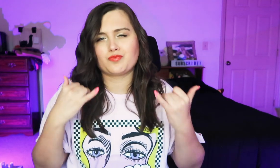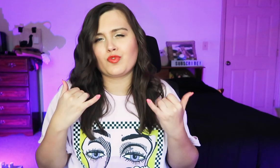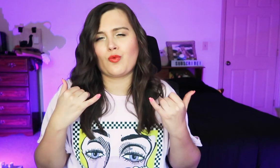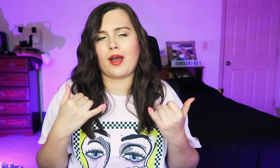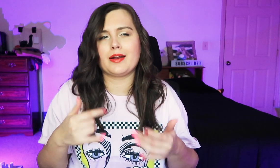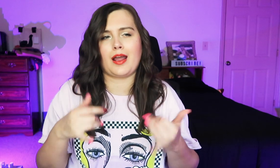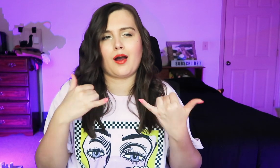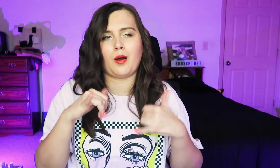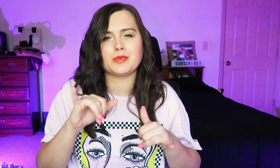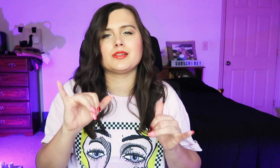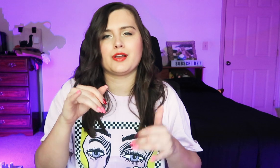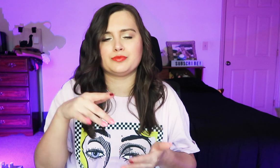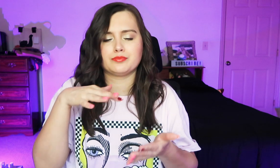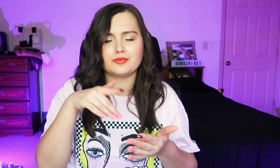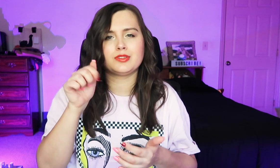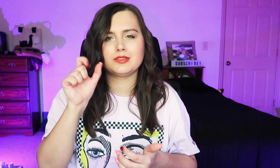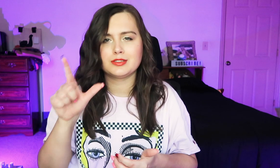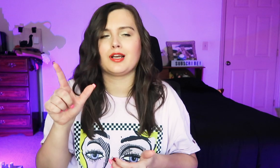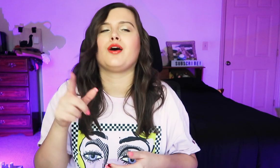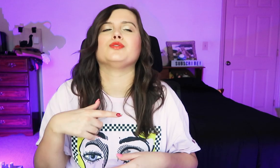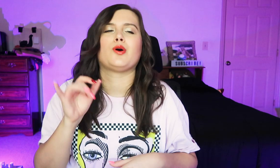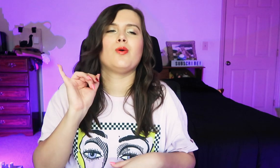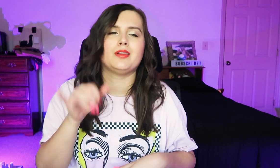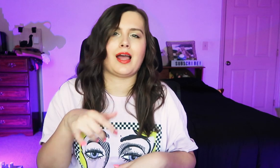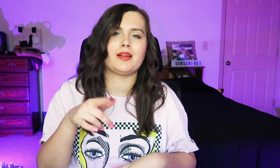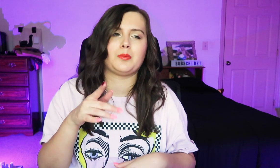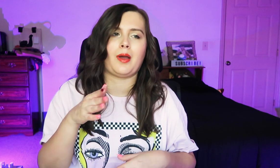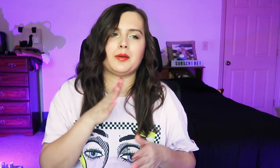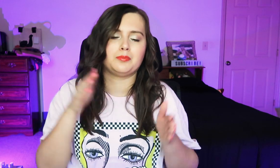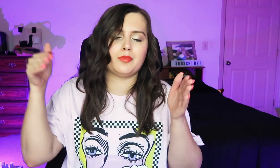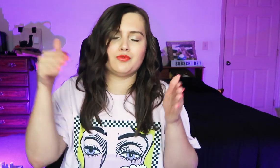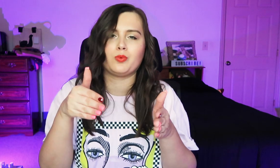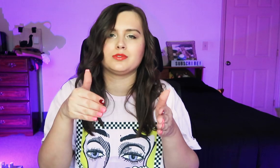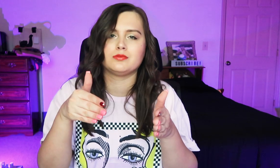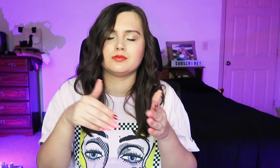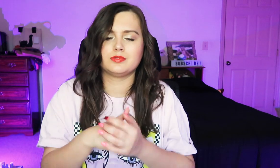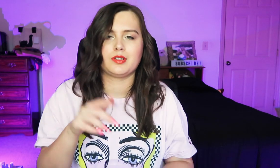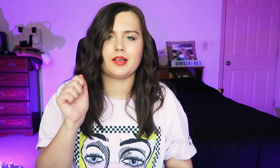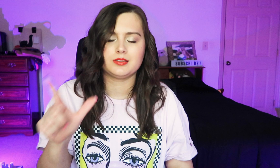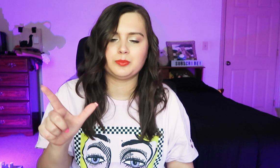Now I'm still learning ASL. That is my focus.